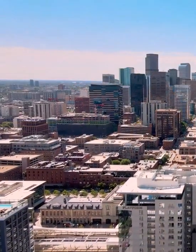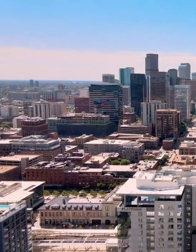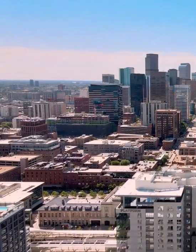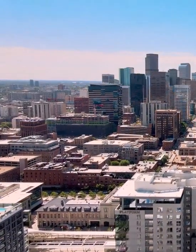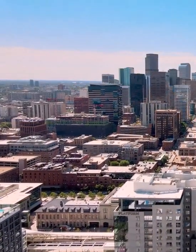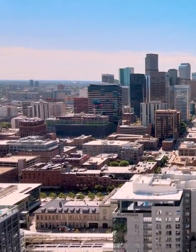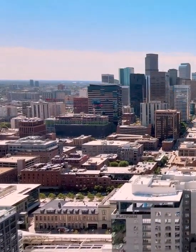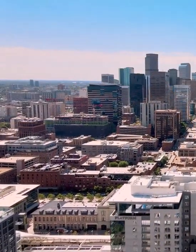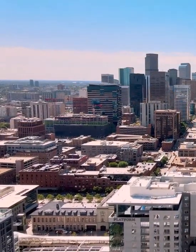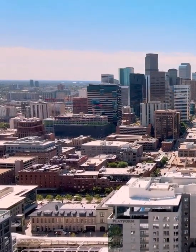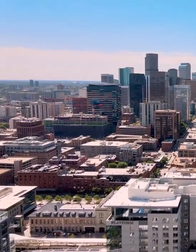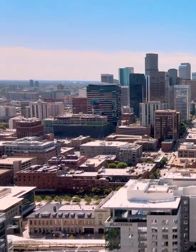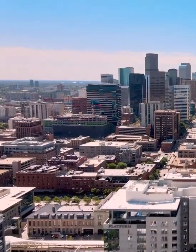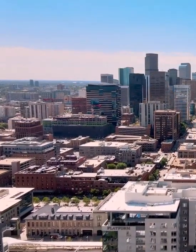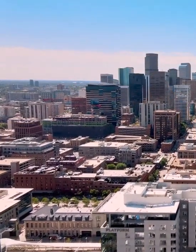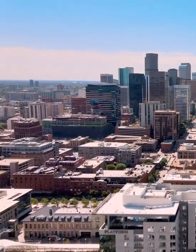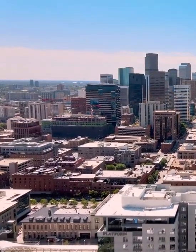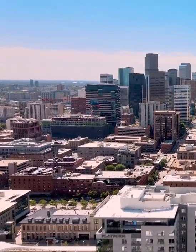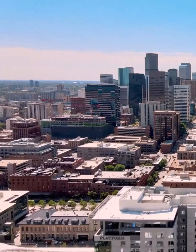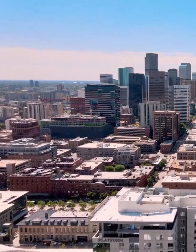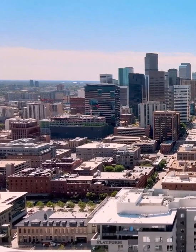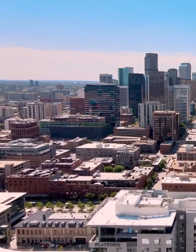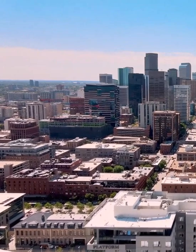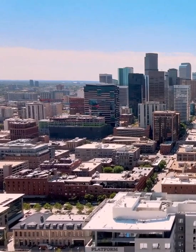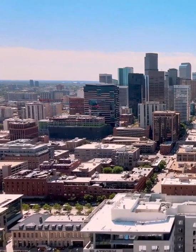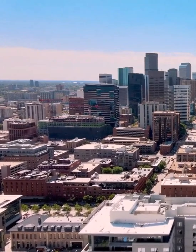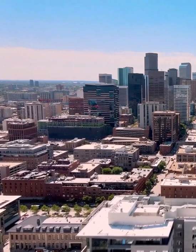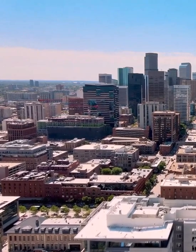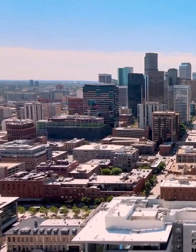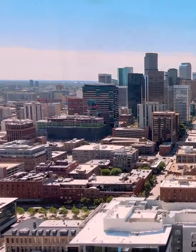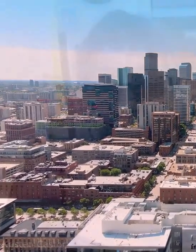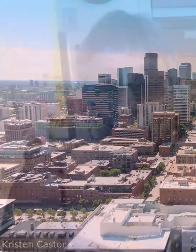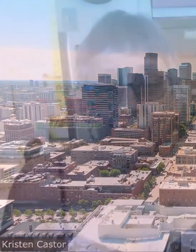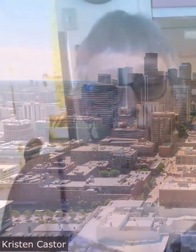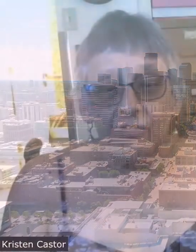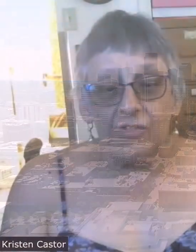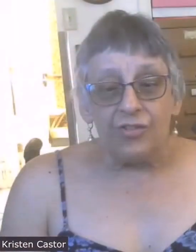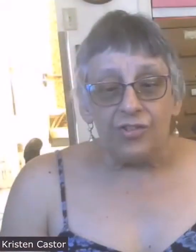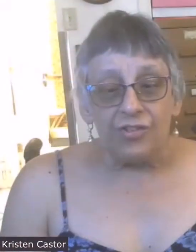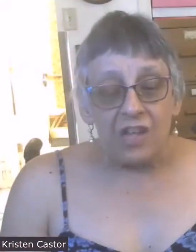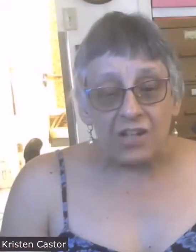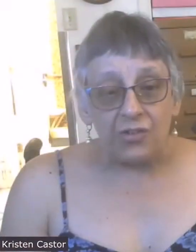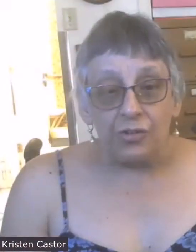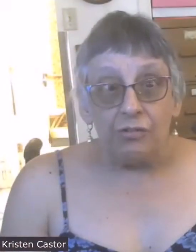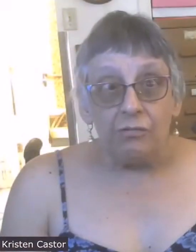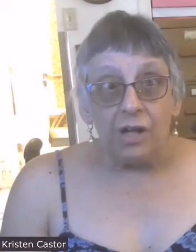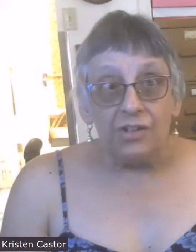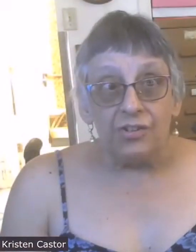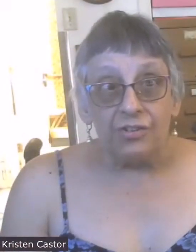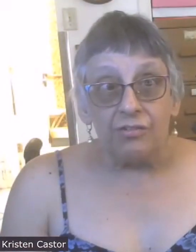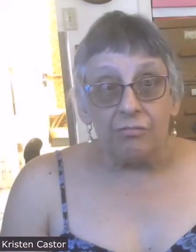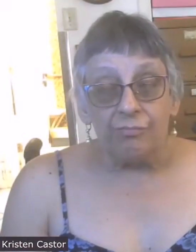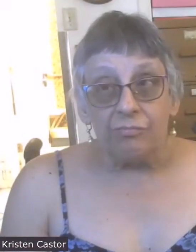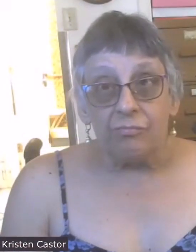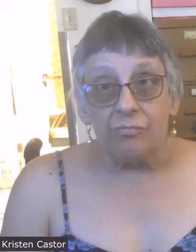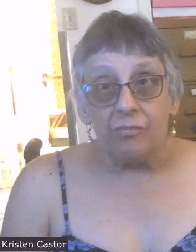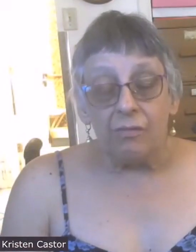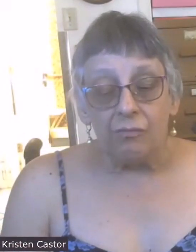We want to take a moment to look back at what has been accomplished in our time. Advocacy was just natural. I just...